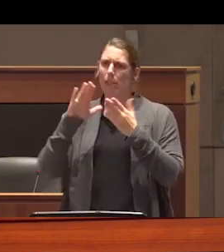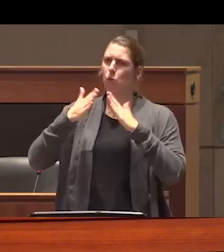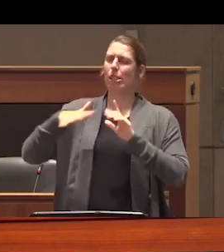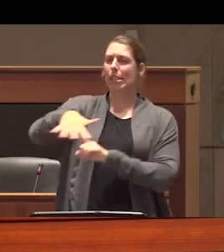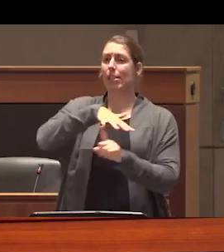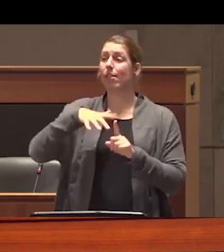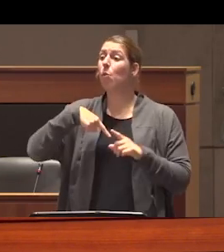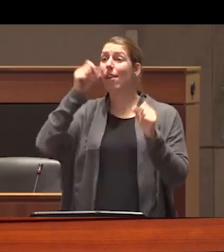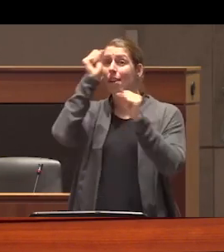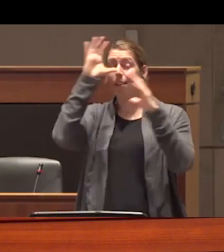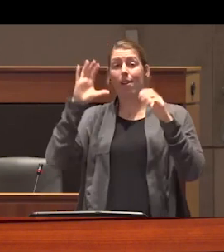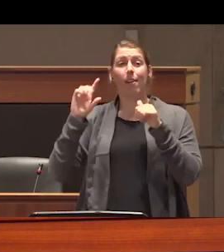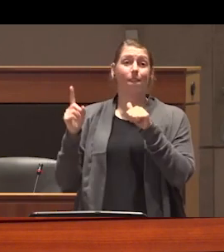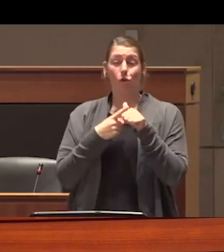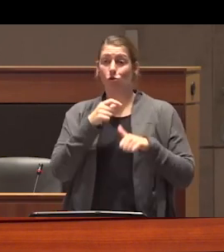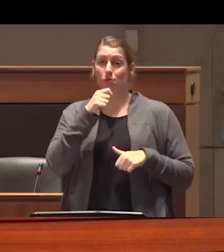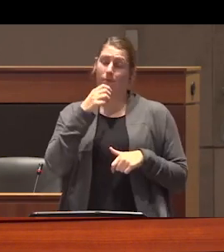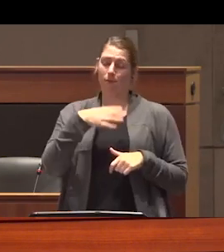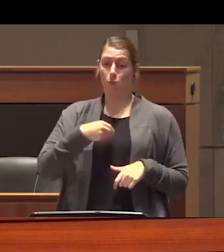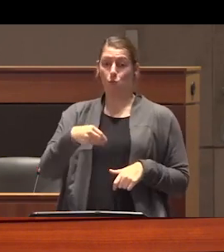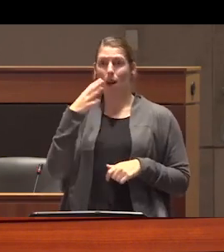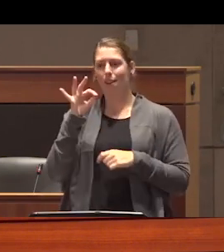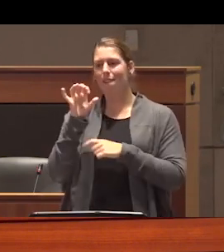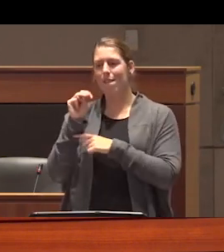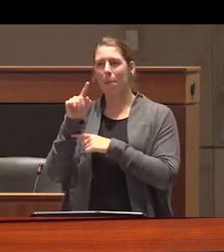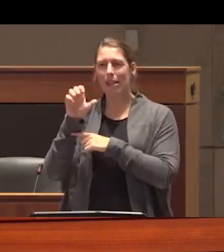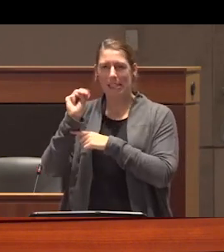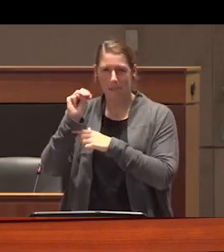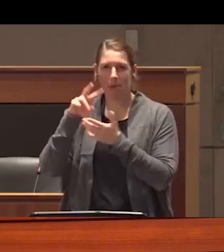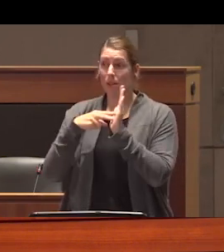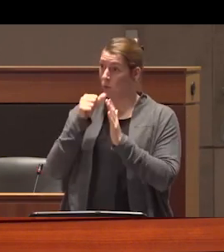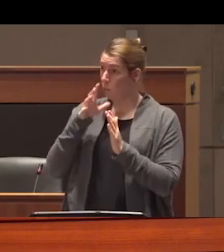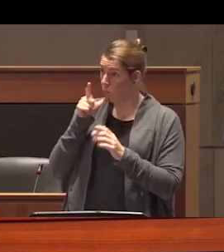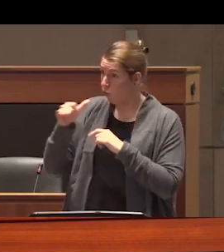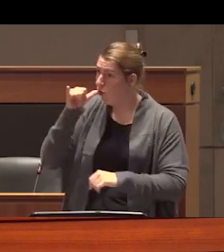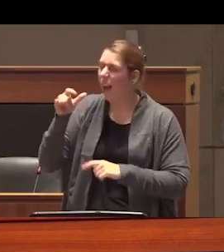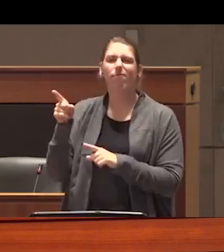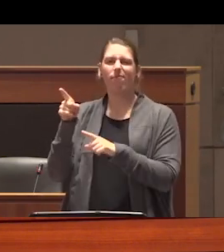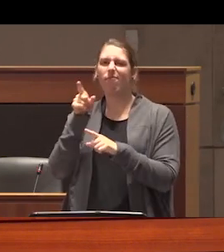consider first wave feminism emerged partly in opposition to women who drank first Wave